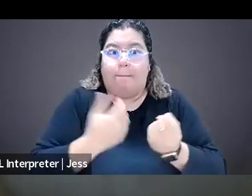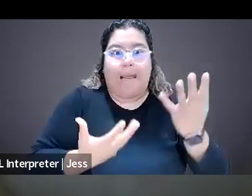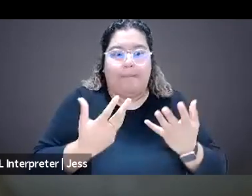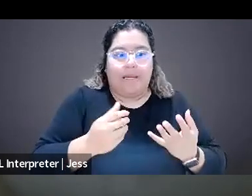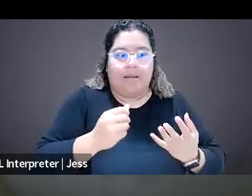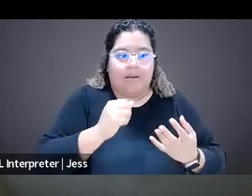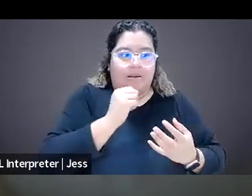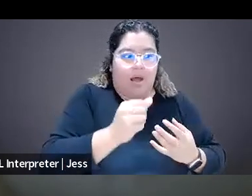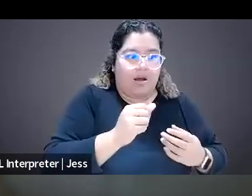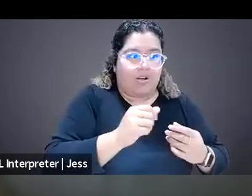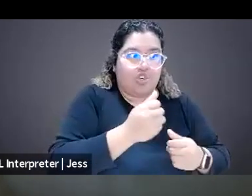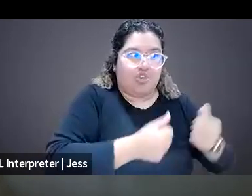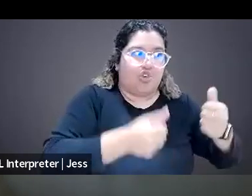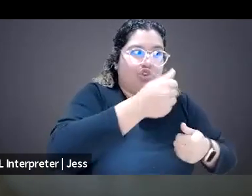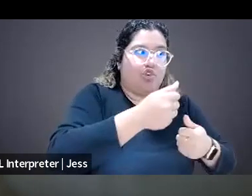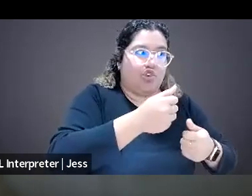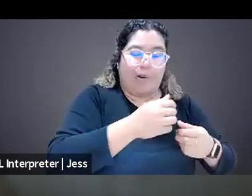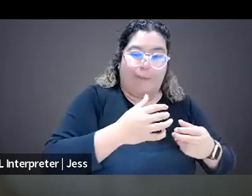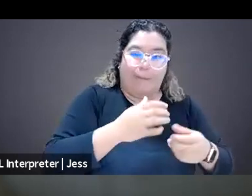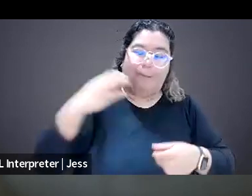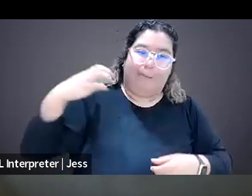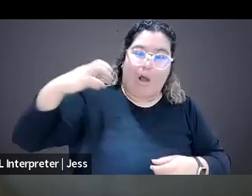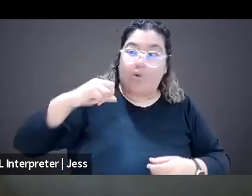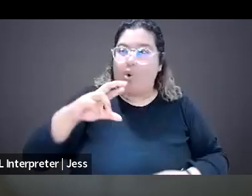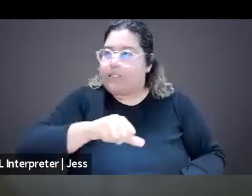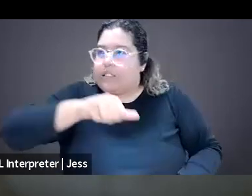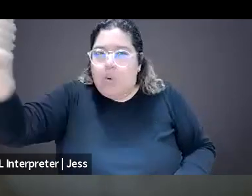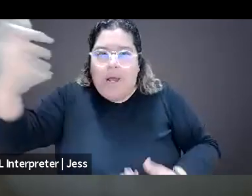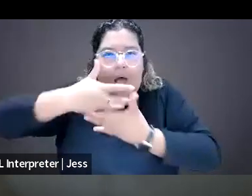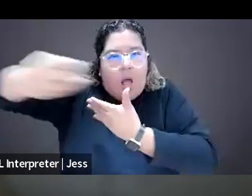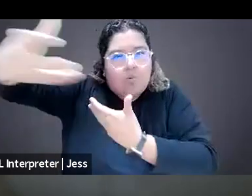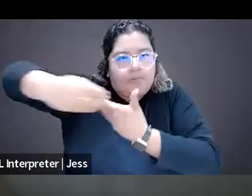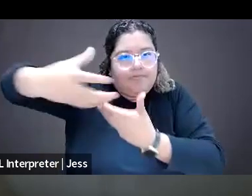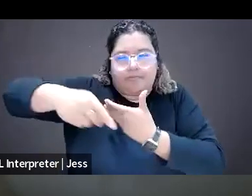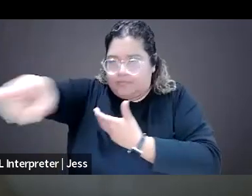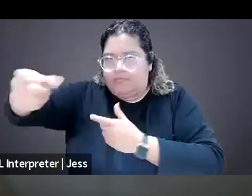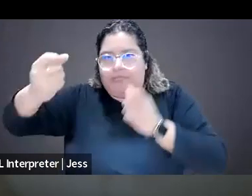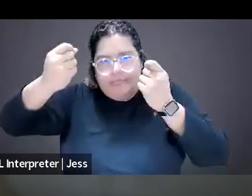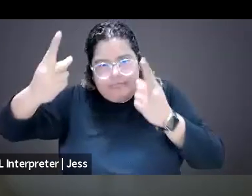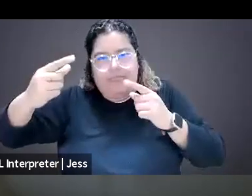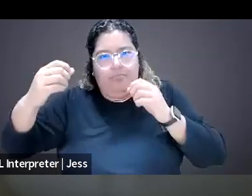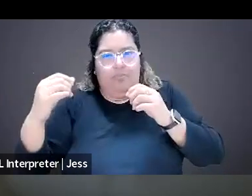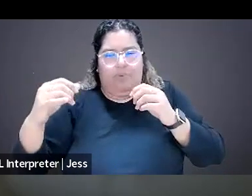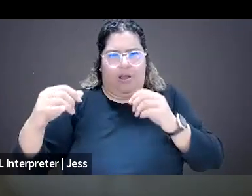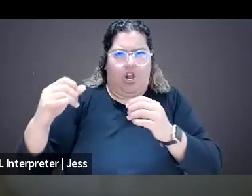that might not understand, you know, yeah, to talk to. So there's that as well.